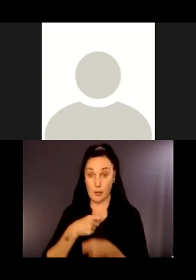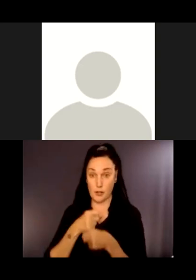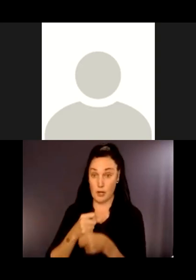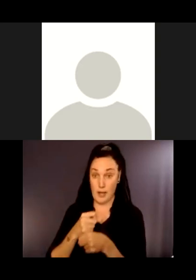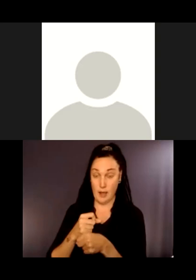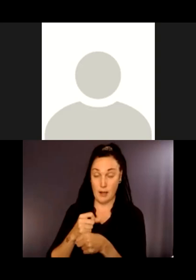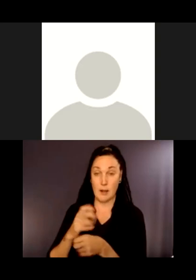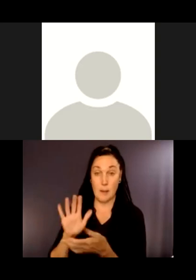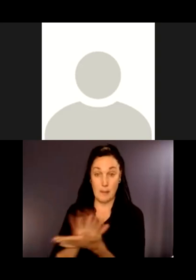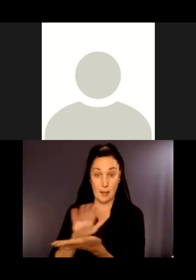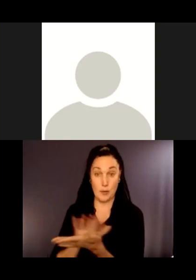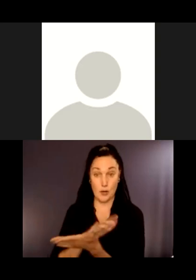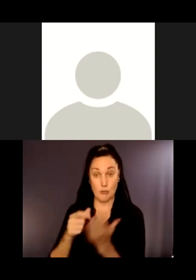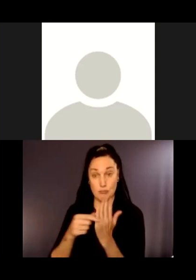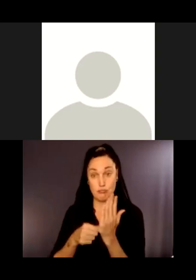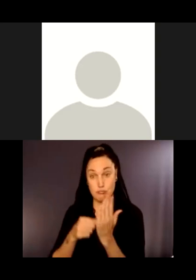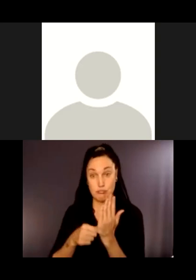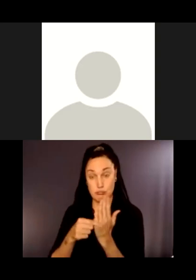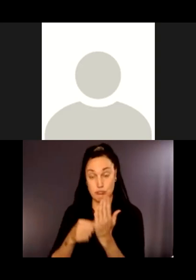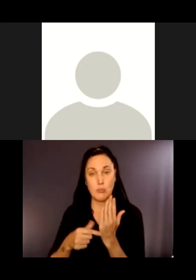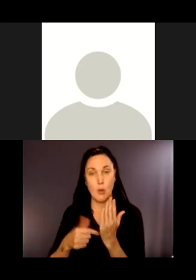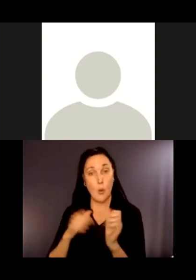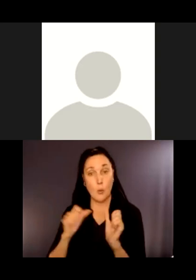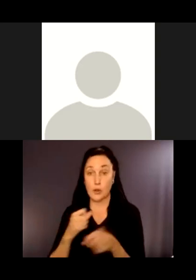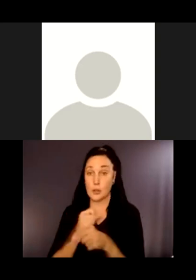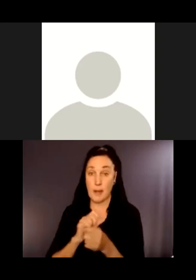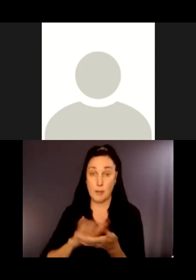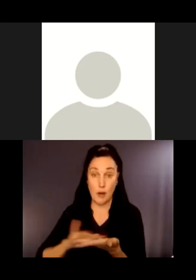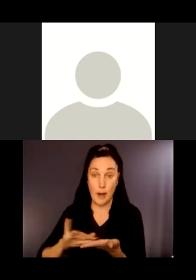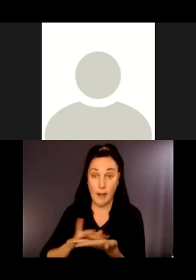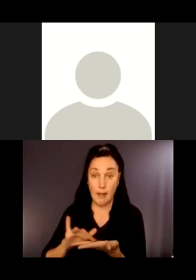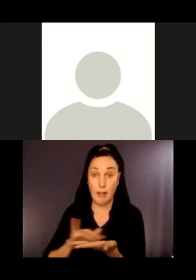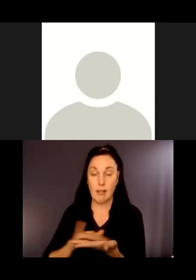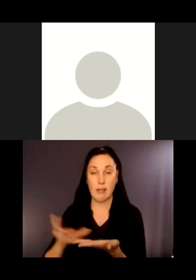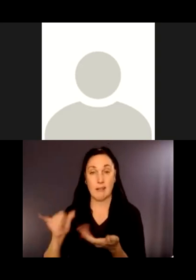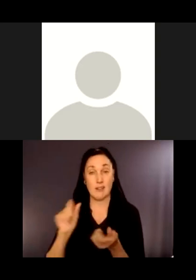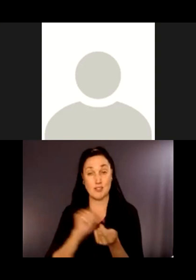the nice thing is, like I said, we can make them in braille, we can translate them into various different languages.